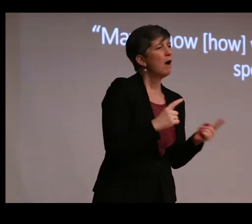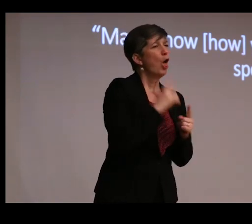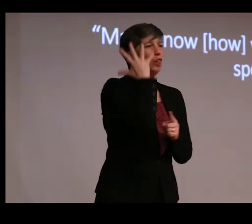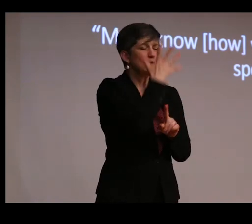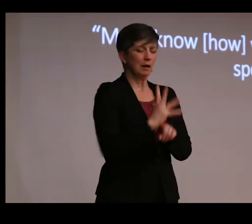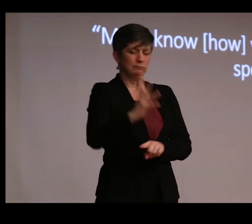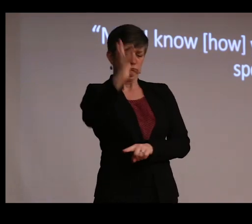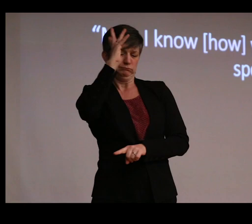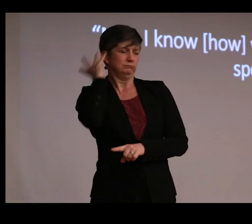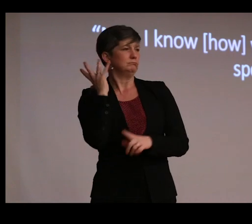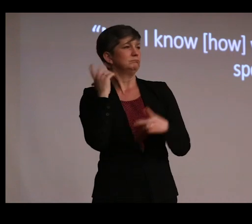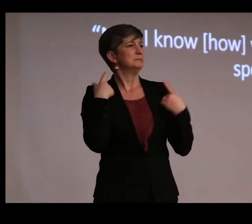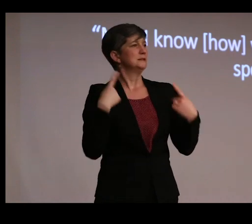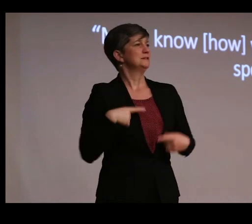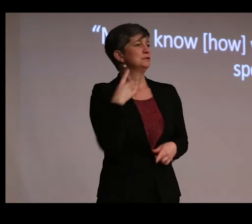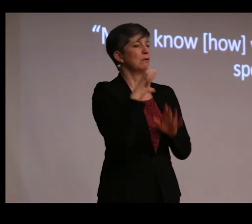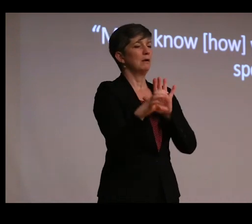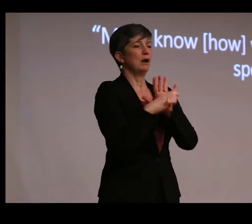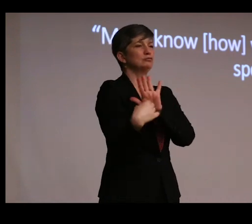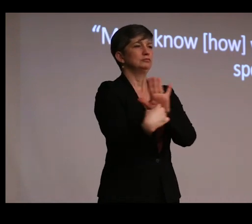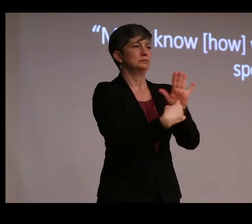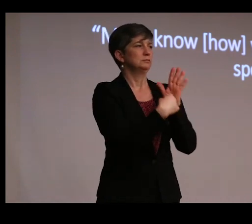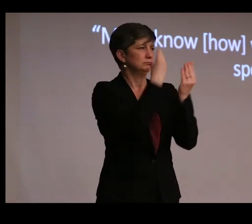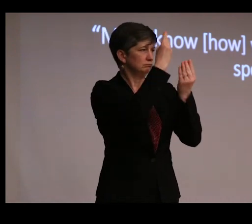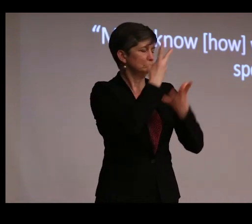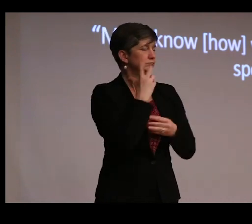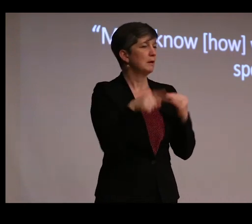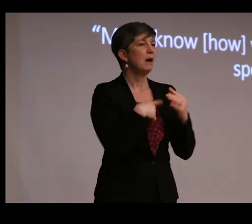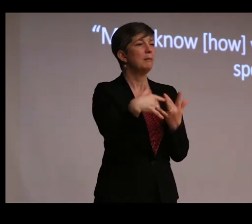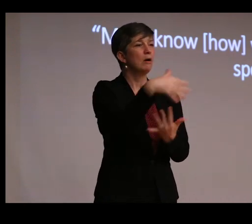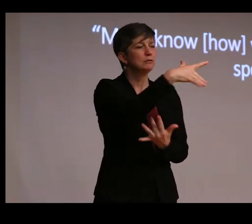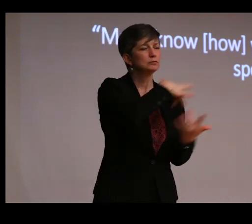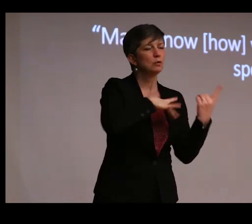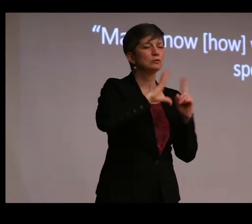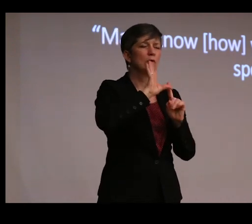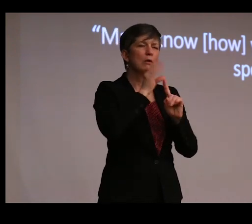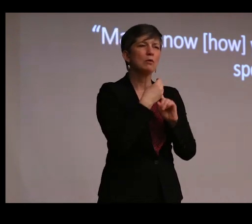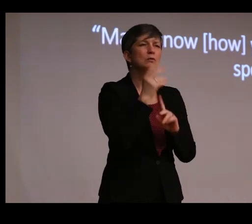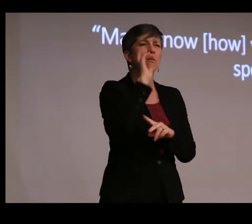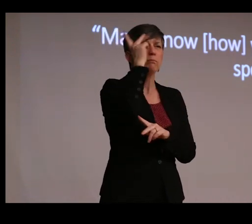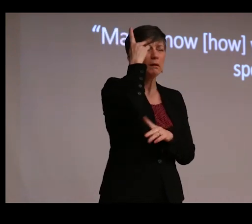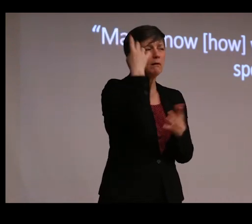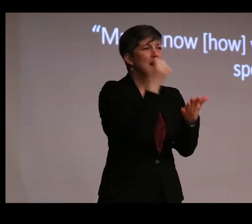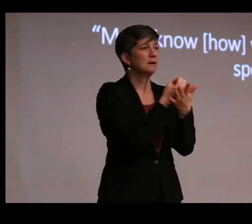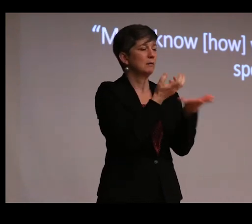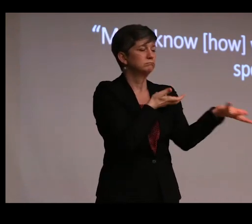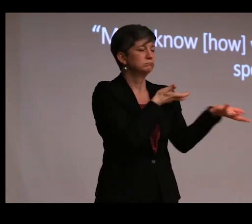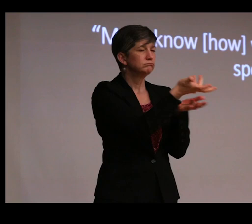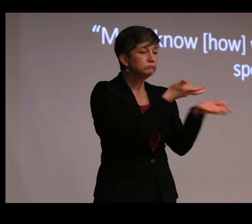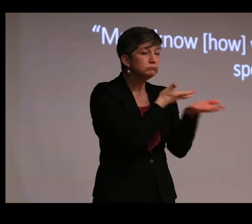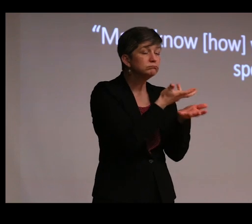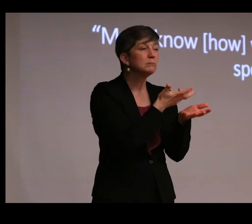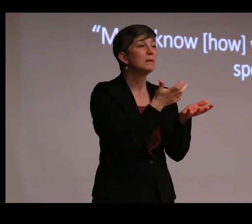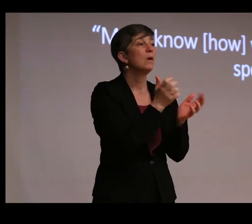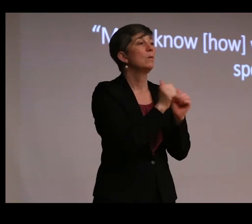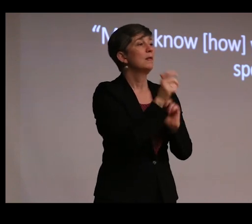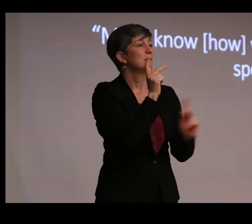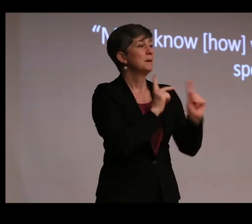And what do those physical characteristics tell us about the social, cultural, political, and economic interactions between people in the past